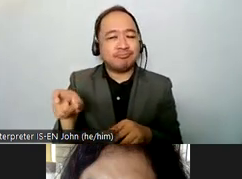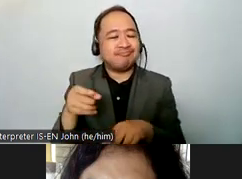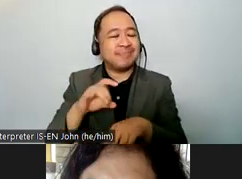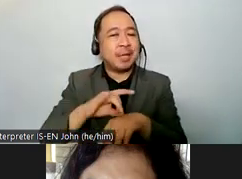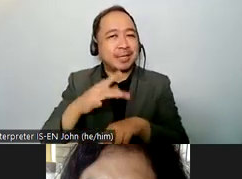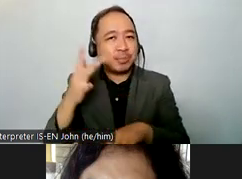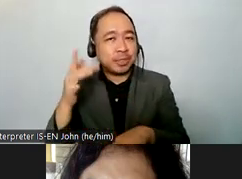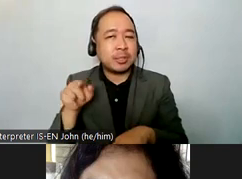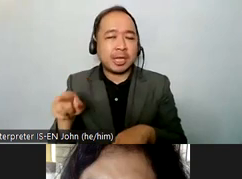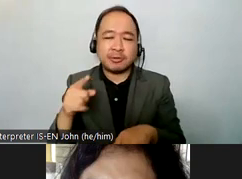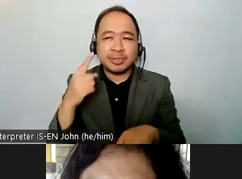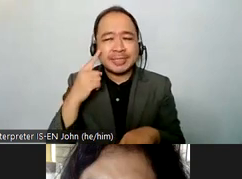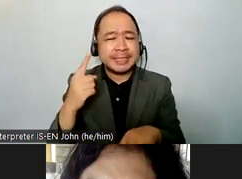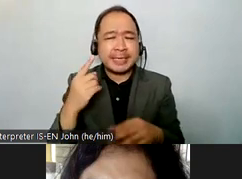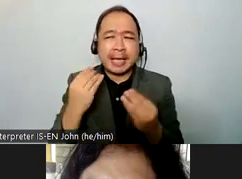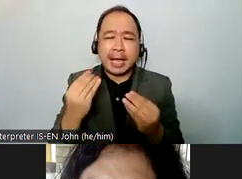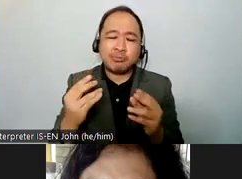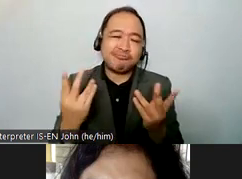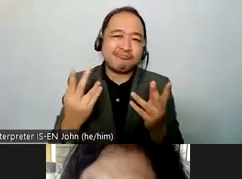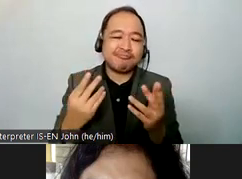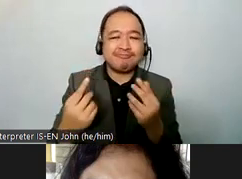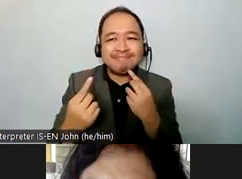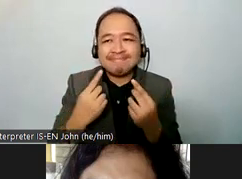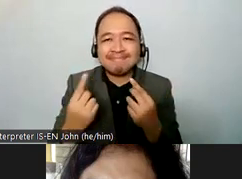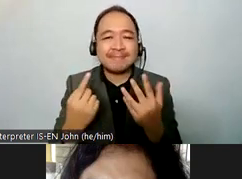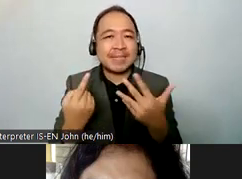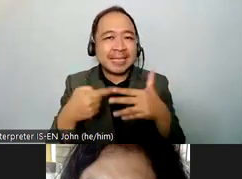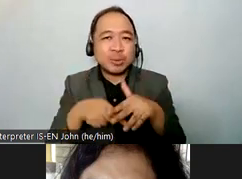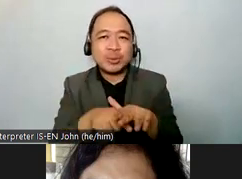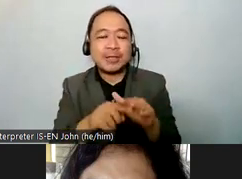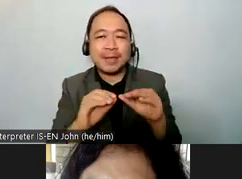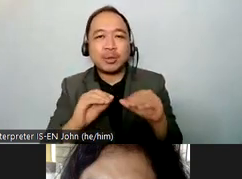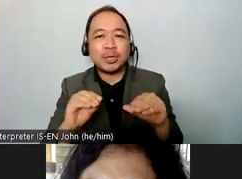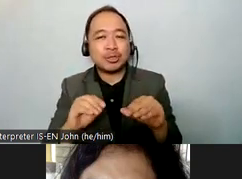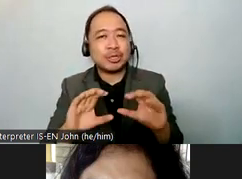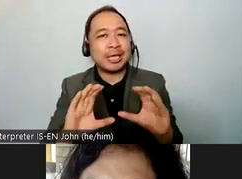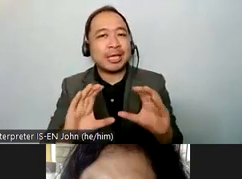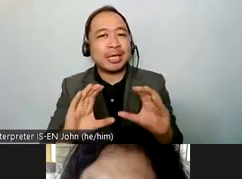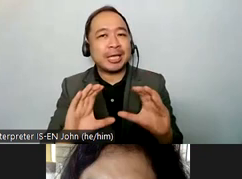inclusive education and classrooms so today we'll be hearing from dr joseph murray of the